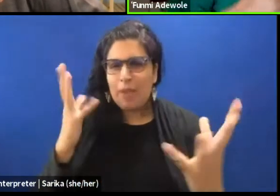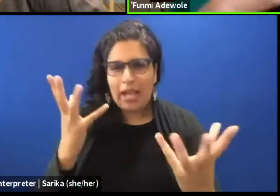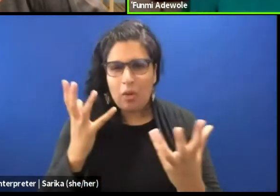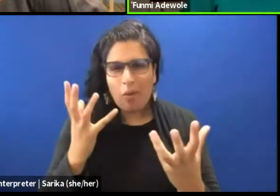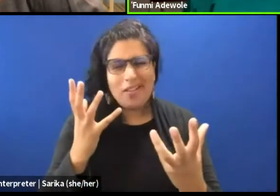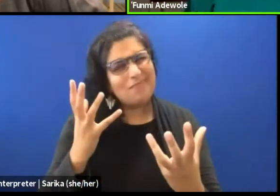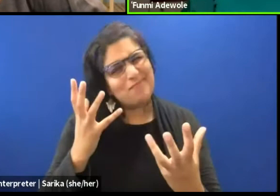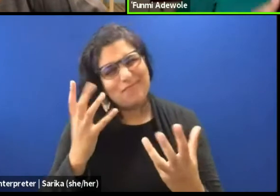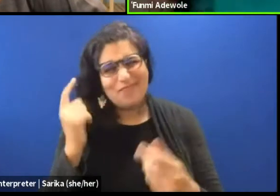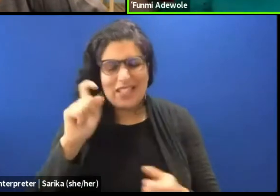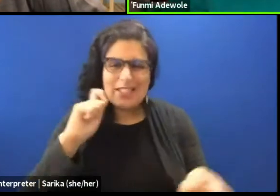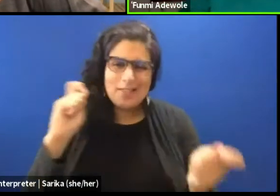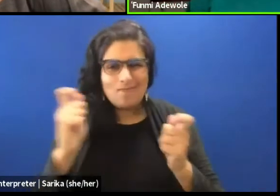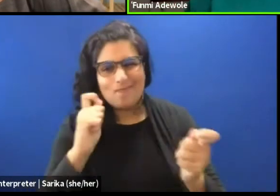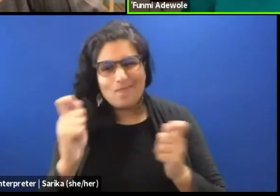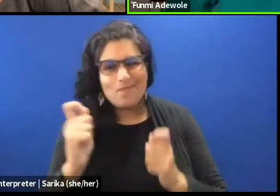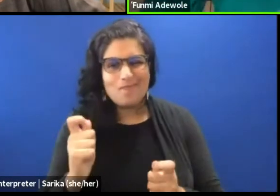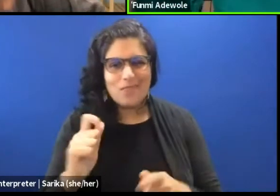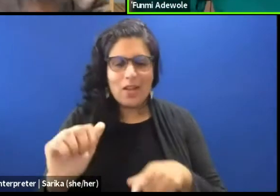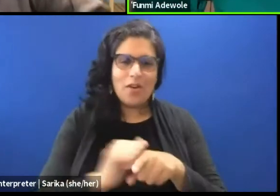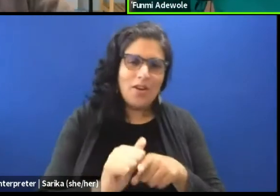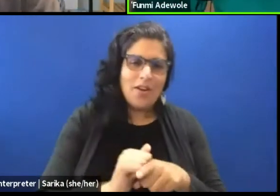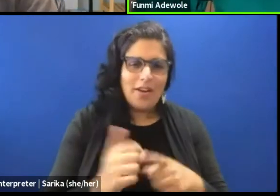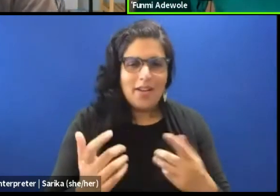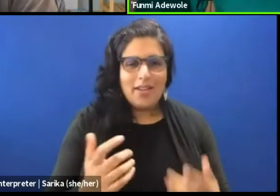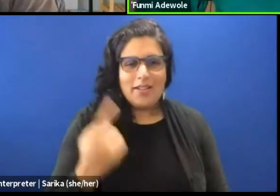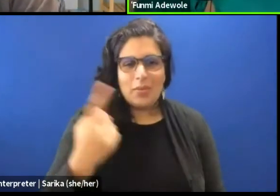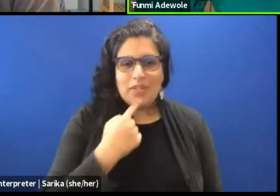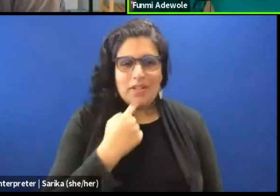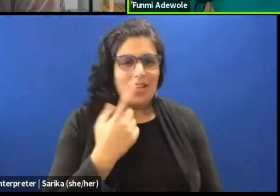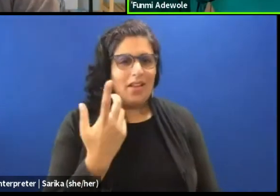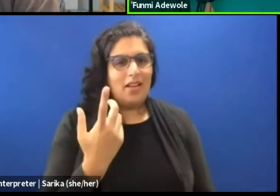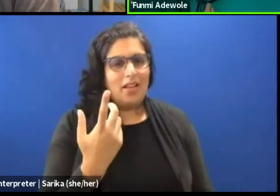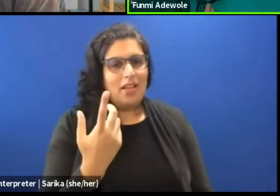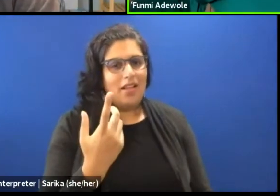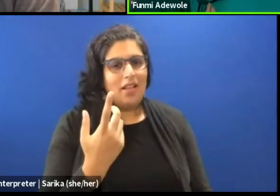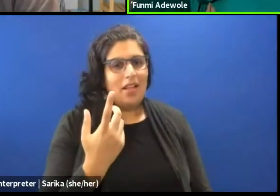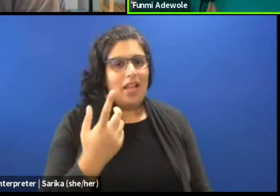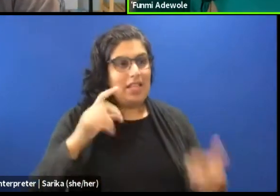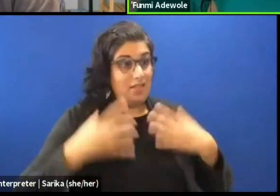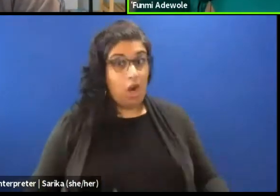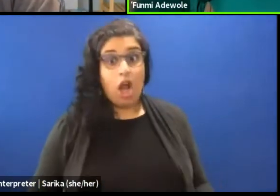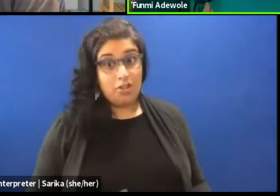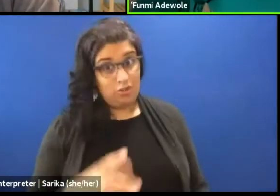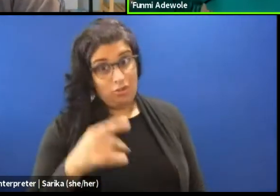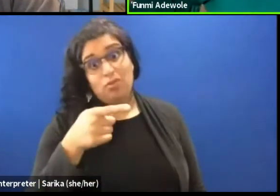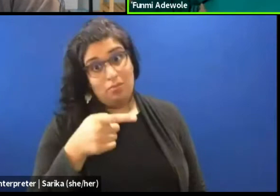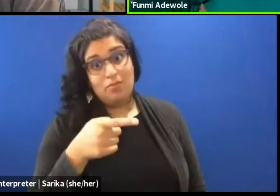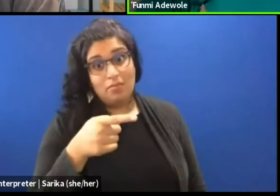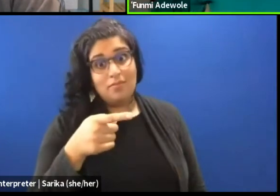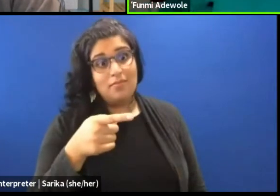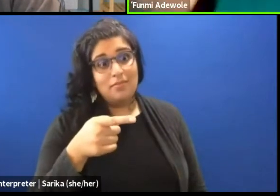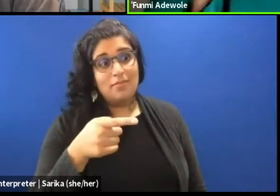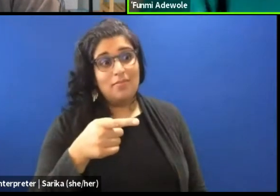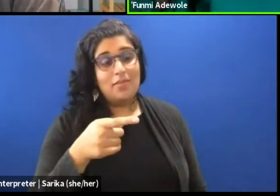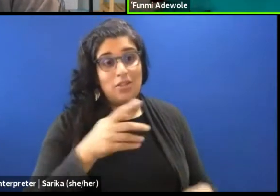Then in rehearsal, you know, someone said, "It is this custom that's the problem." It is this costume that has framed you